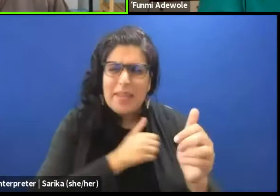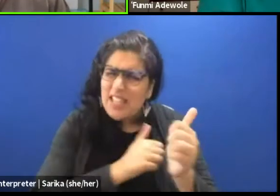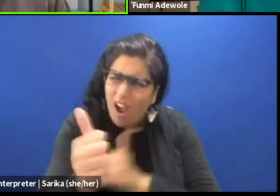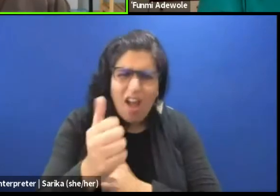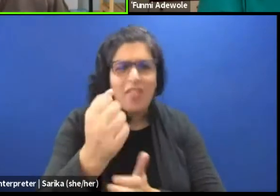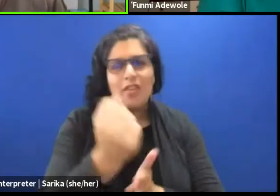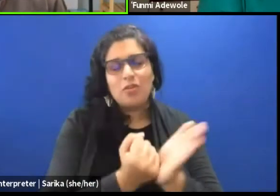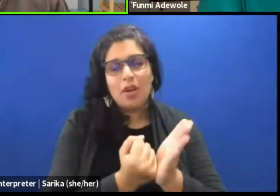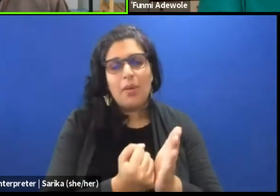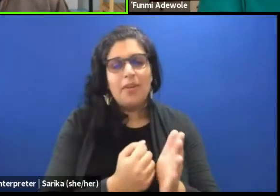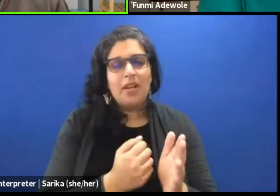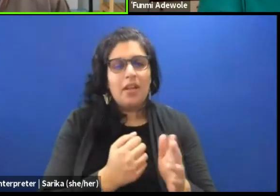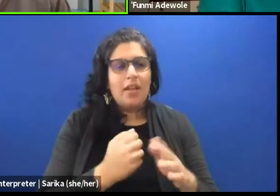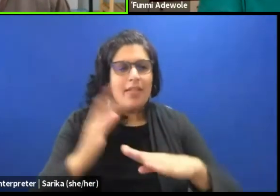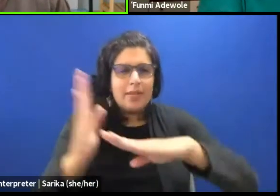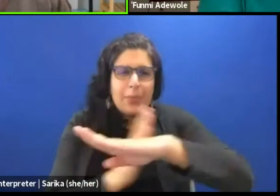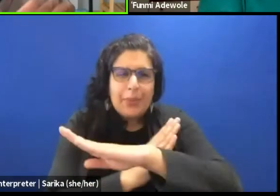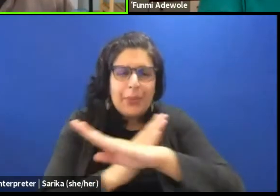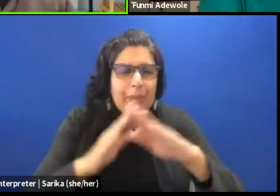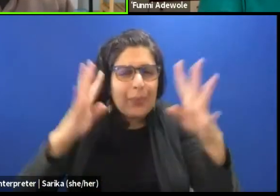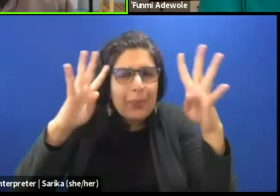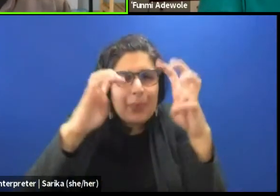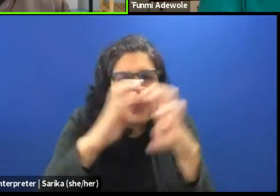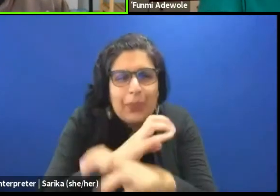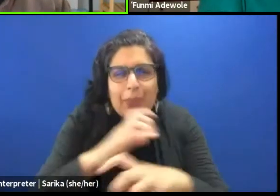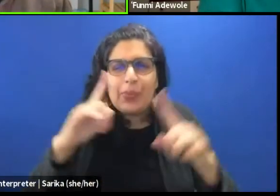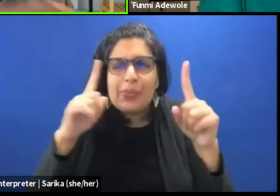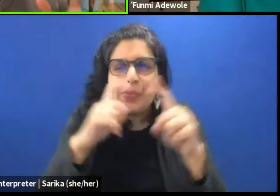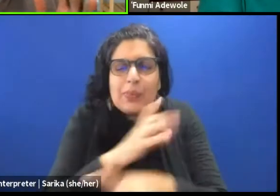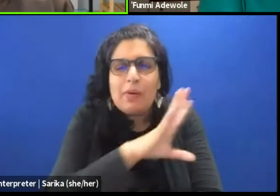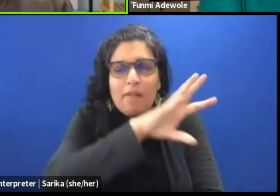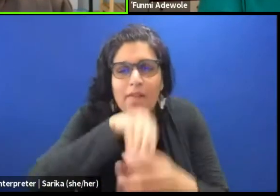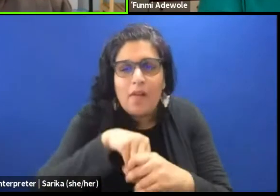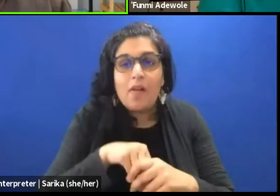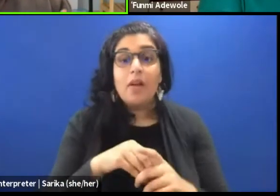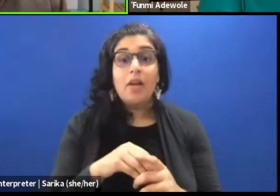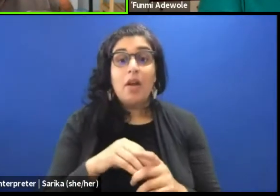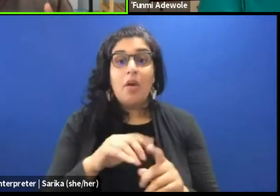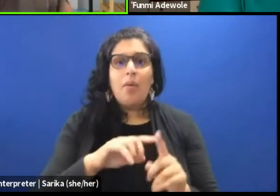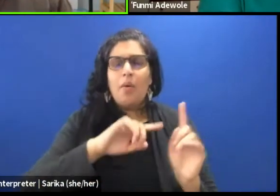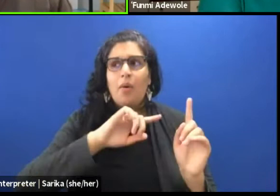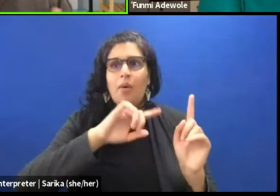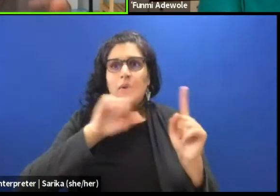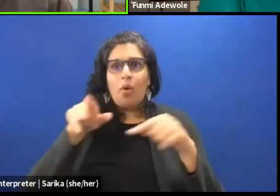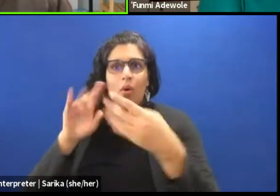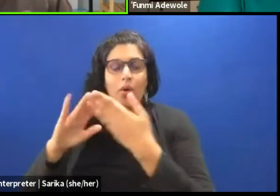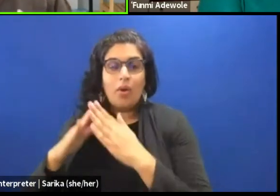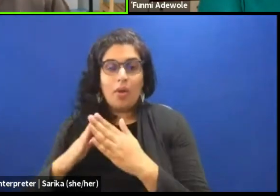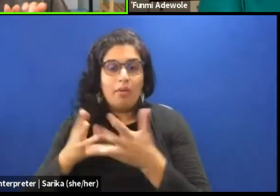into those complexities, that those scripts really carry. But when we go to community, I work in community